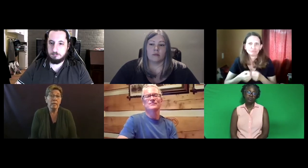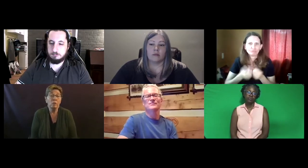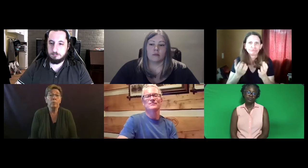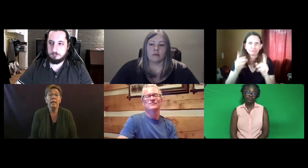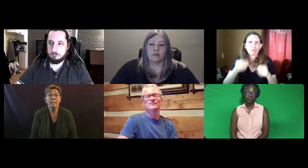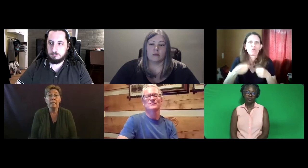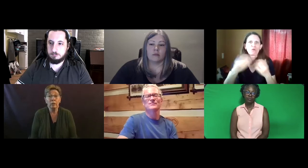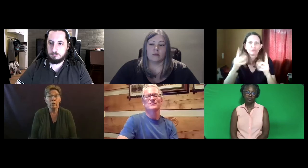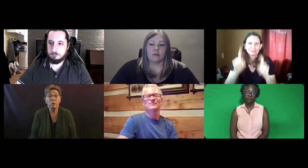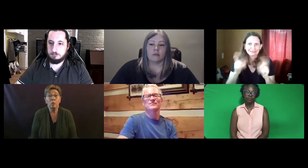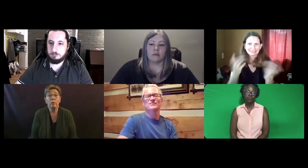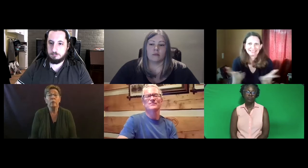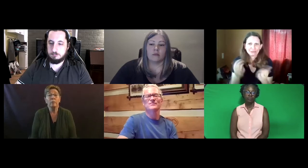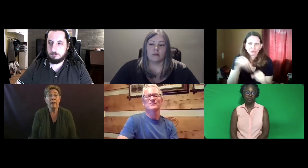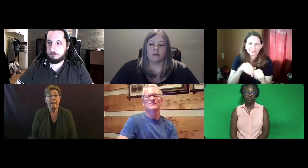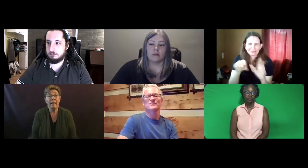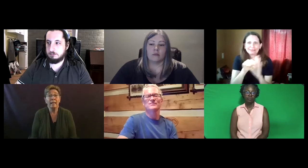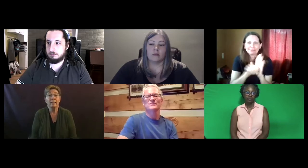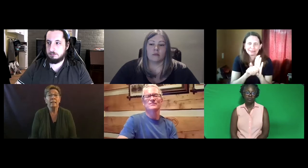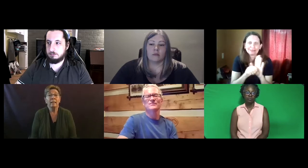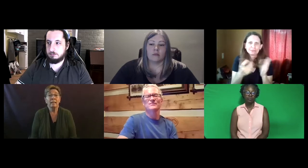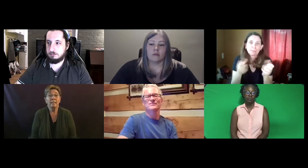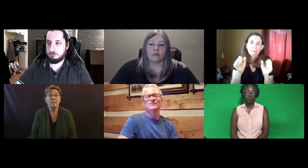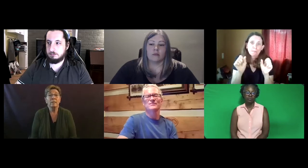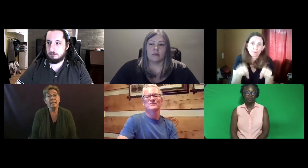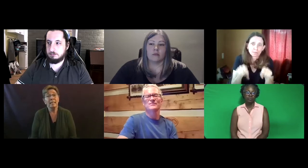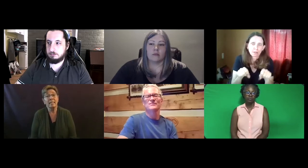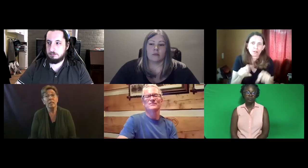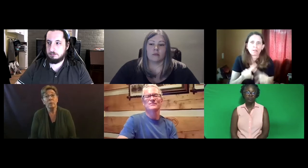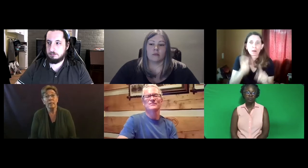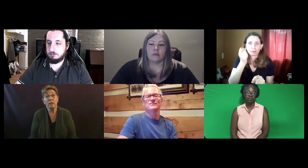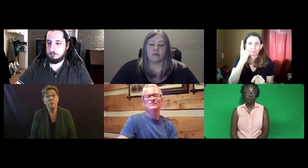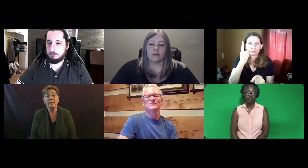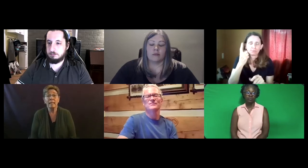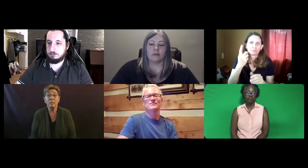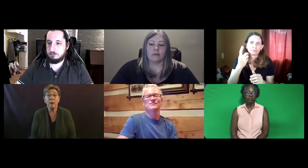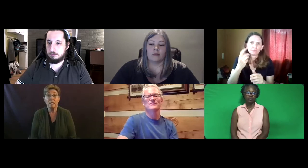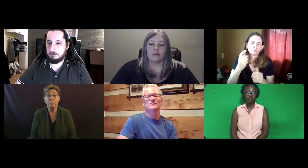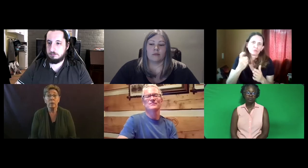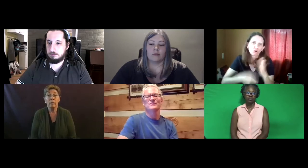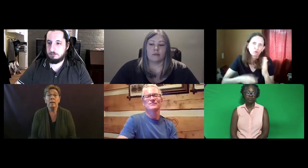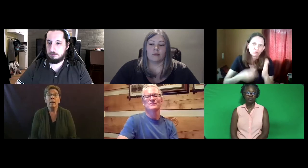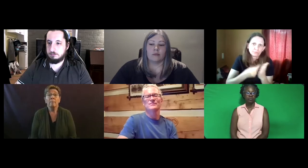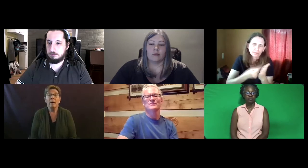To bring it here so that we could provide that assessment. That test here within our state. That is possible.